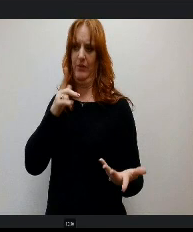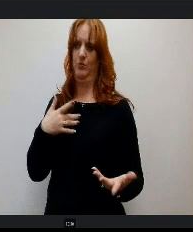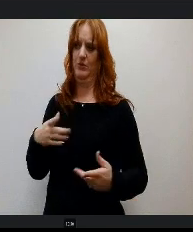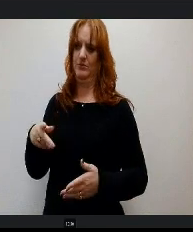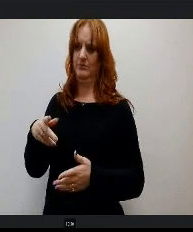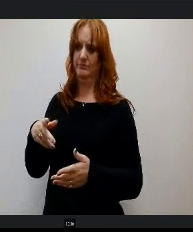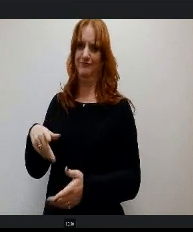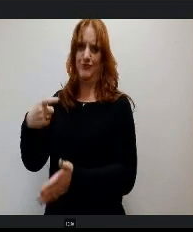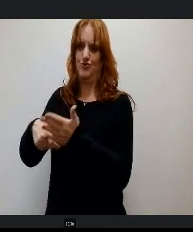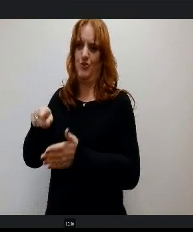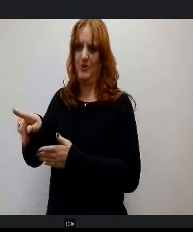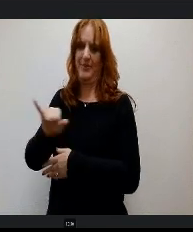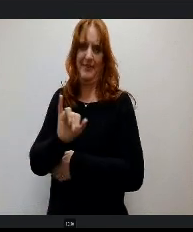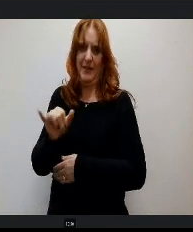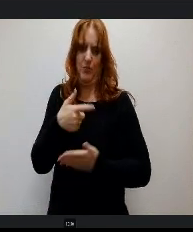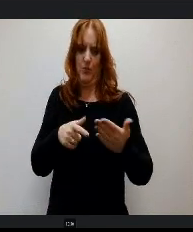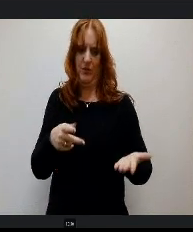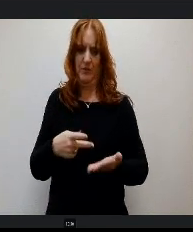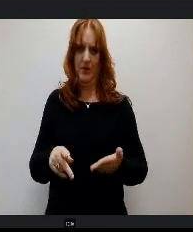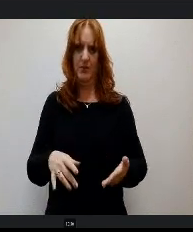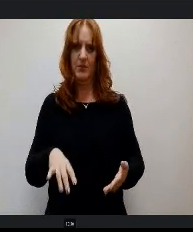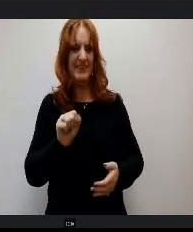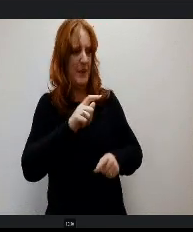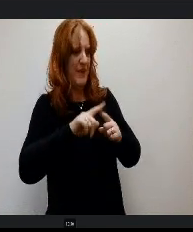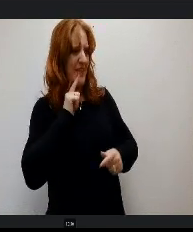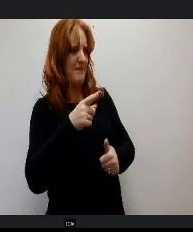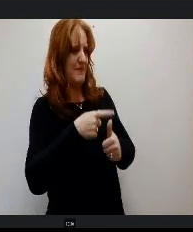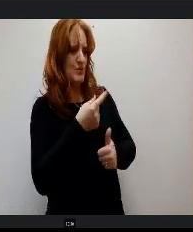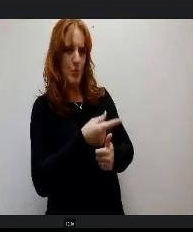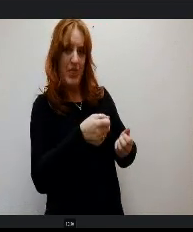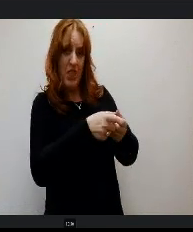Even that first lost one could add up. It could